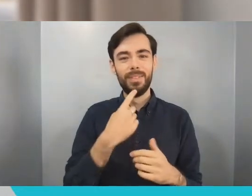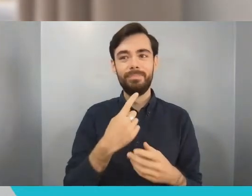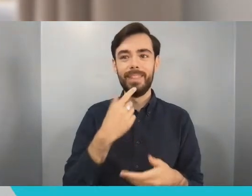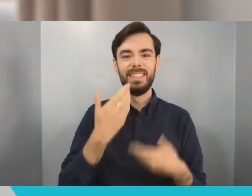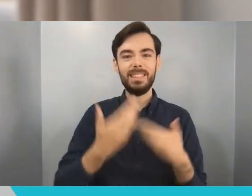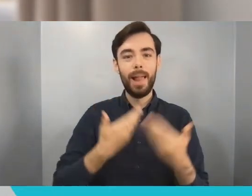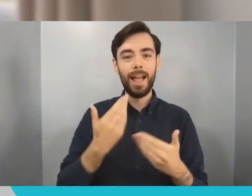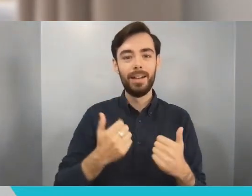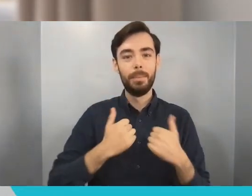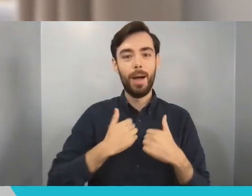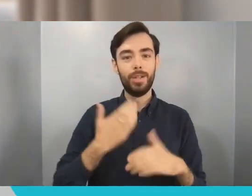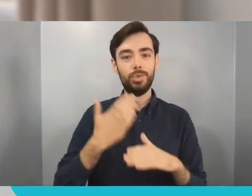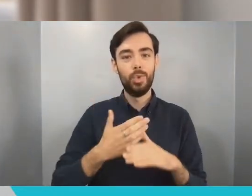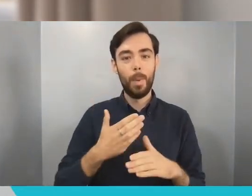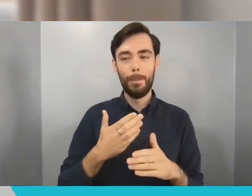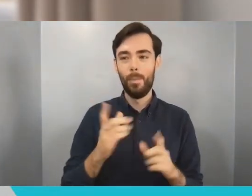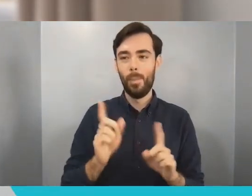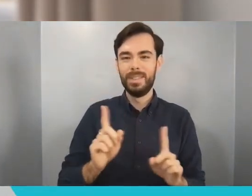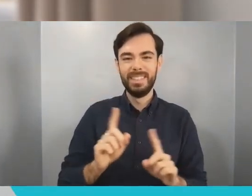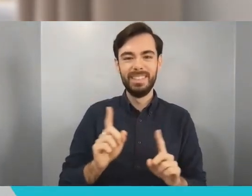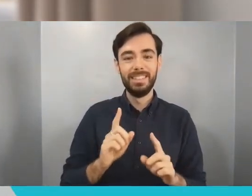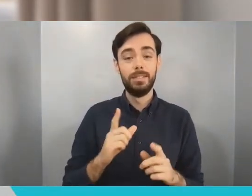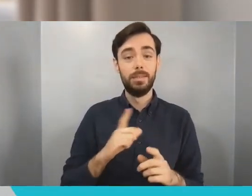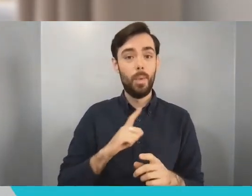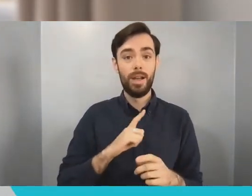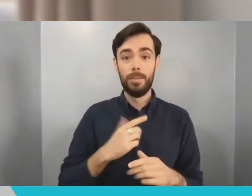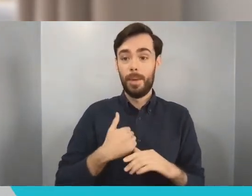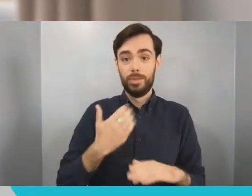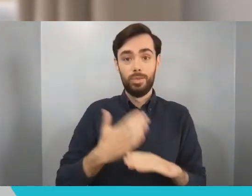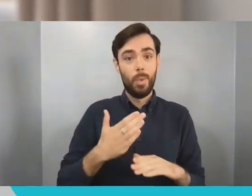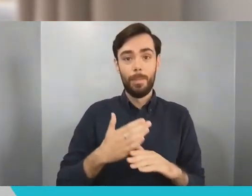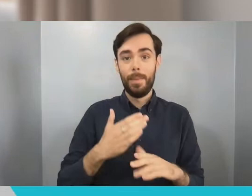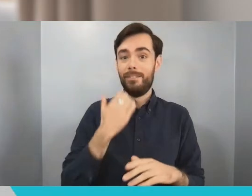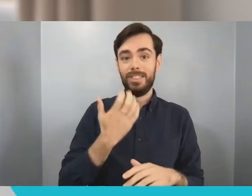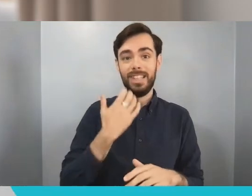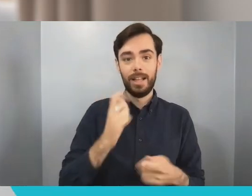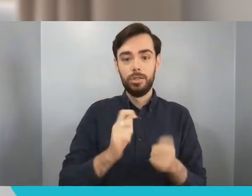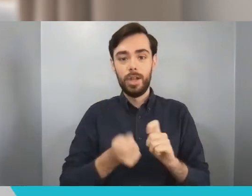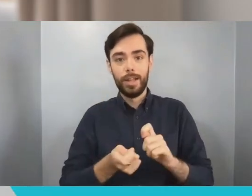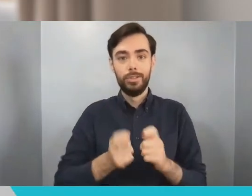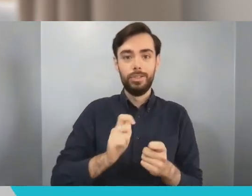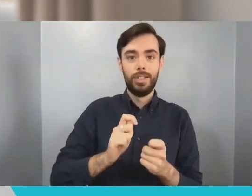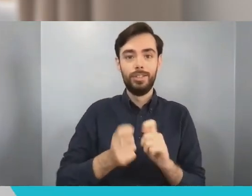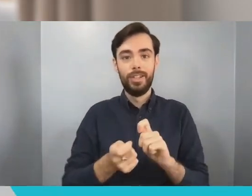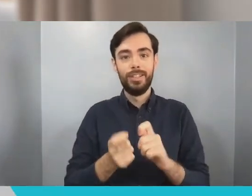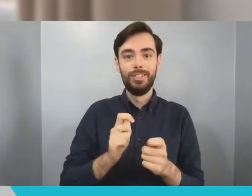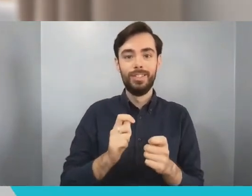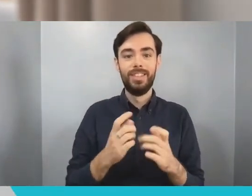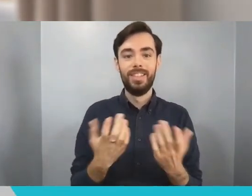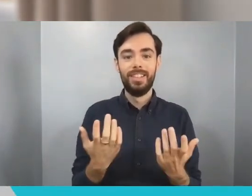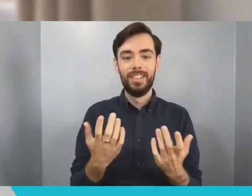it changes almost on a weekly basis if not a daily basis. So what have I learned through